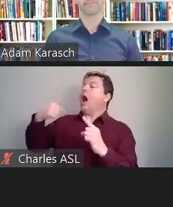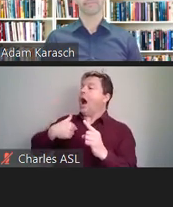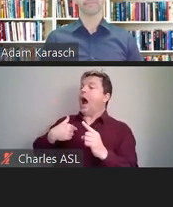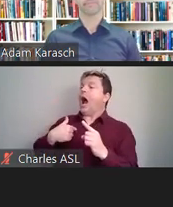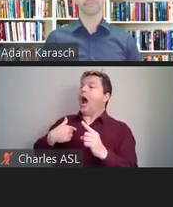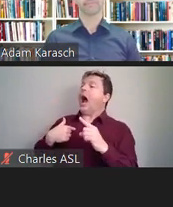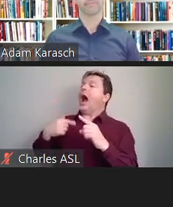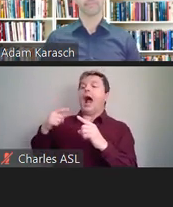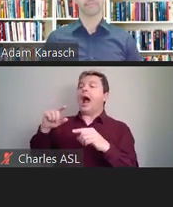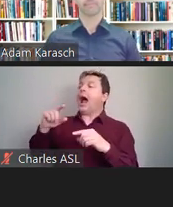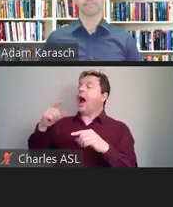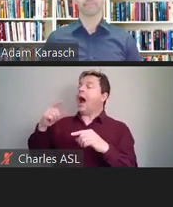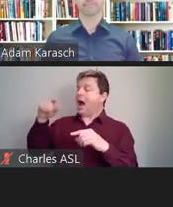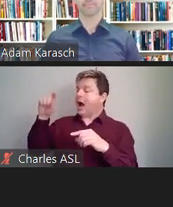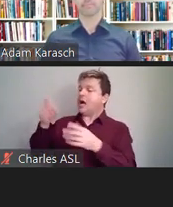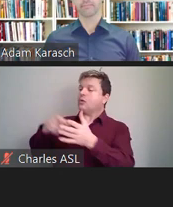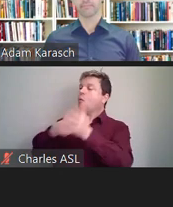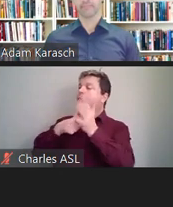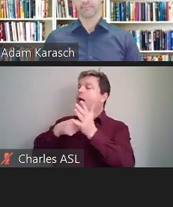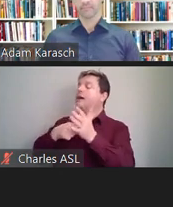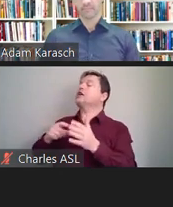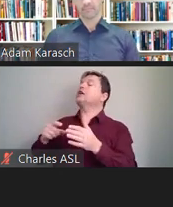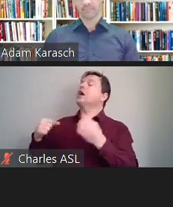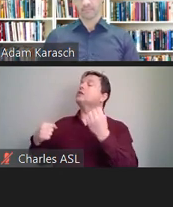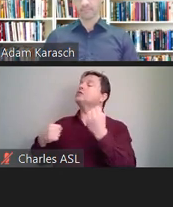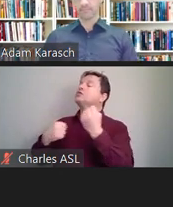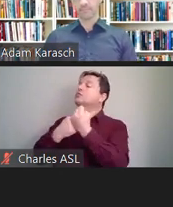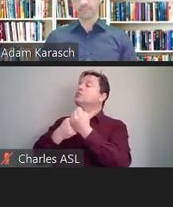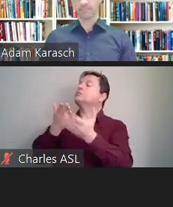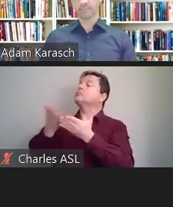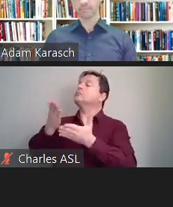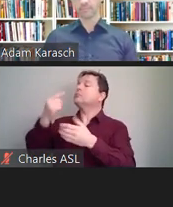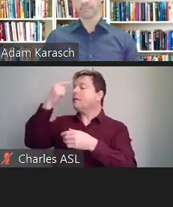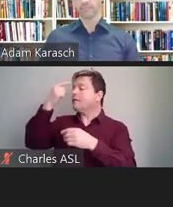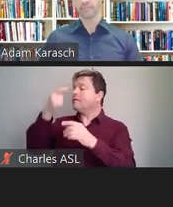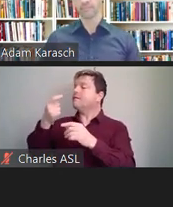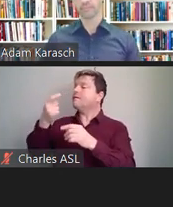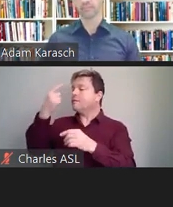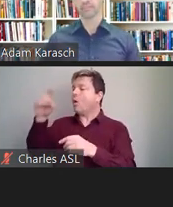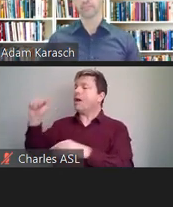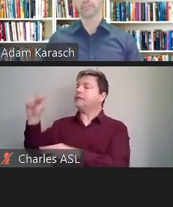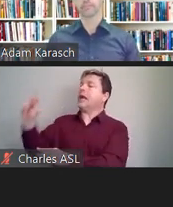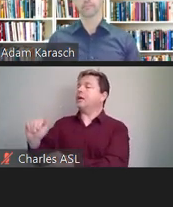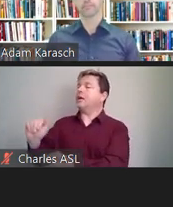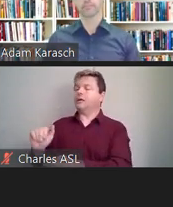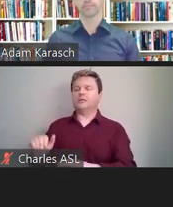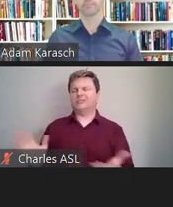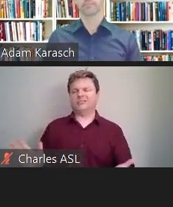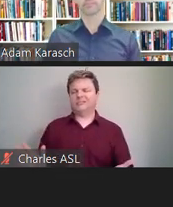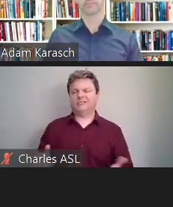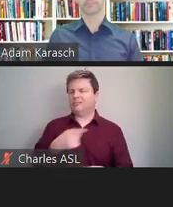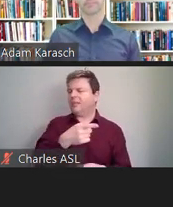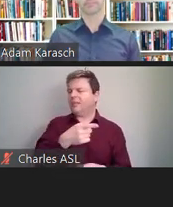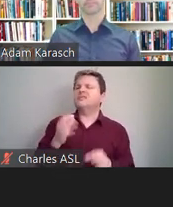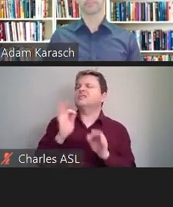All they have to do really is say I think I need a chair, or I think I need some extra time off,